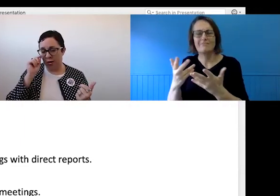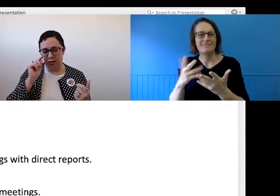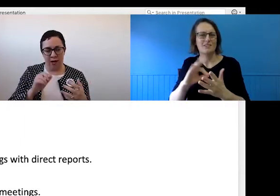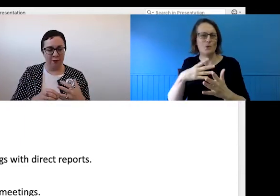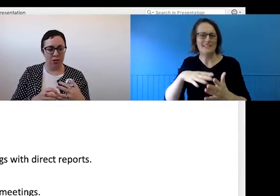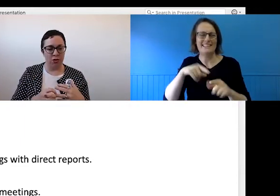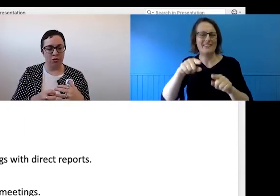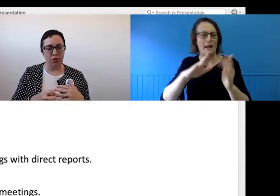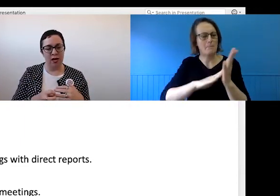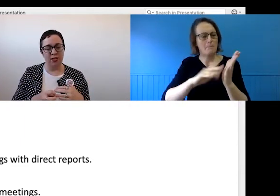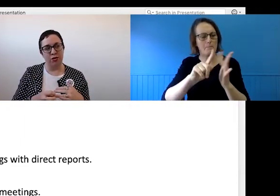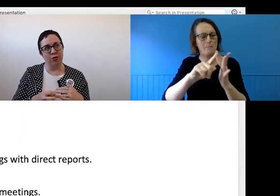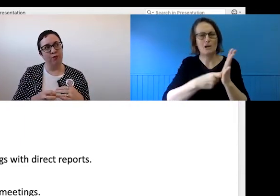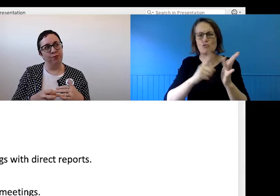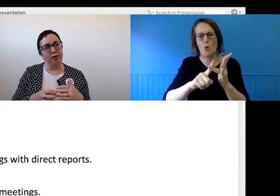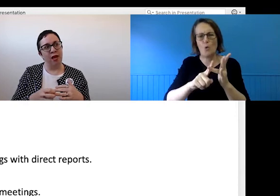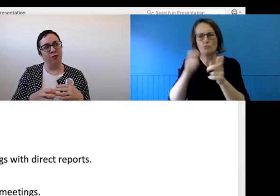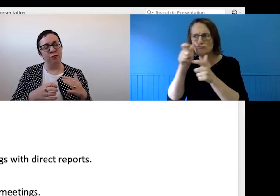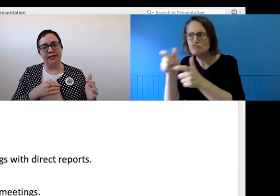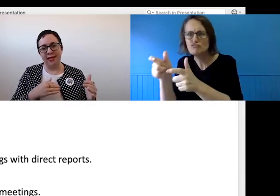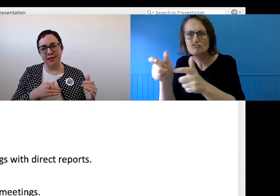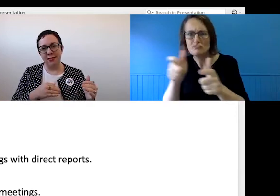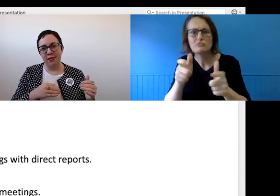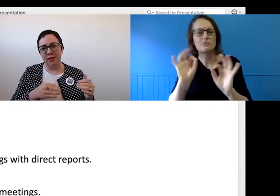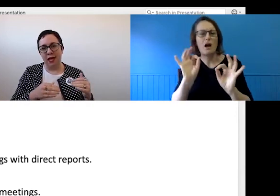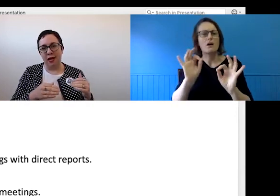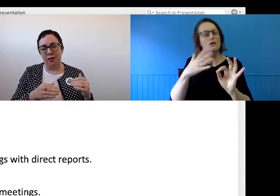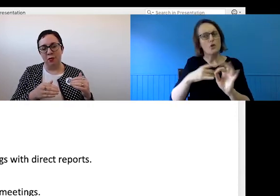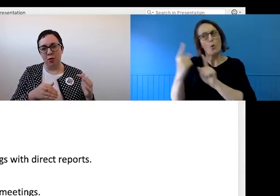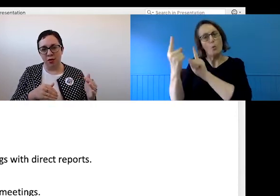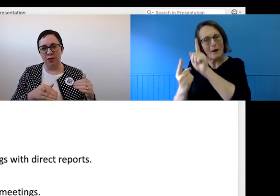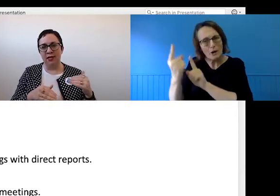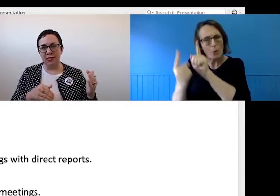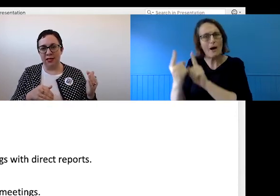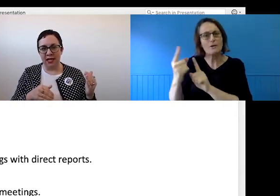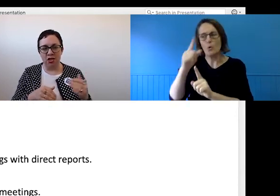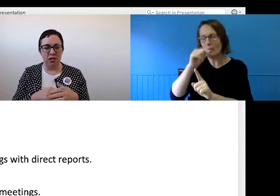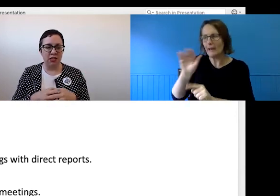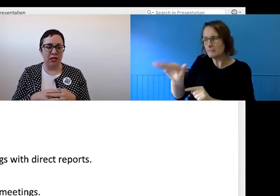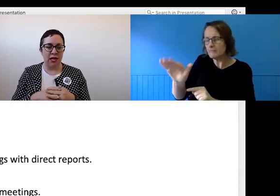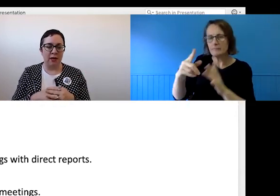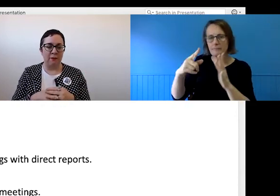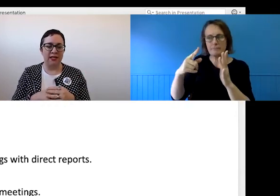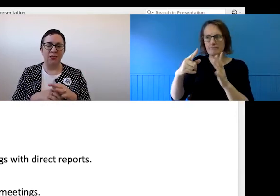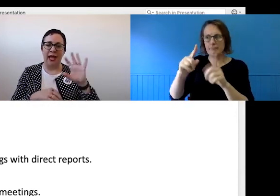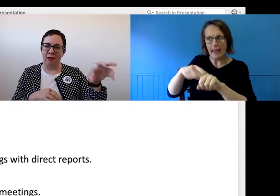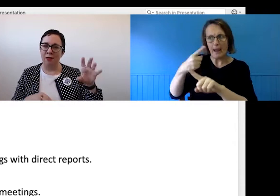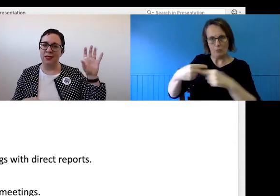time to try to reset workloads and expectations based on outcomes and